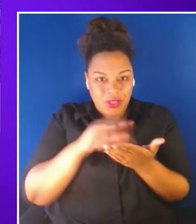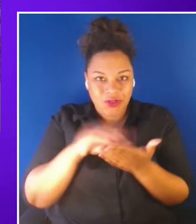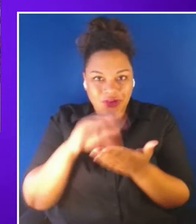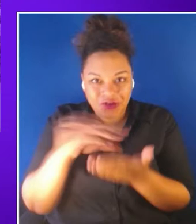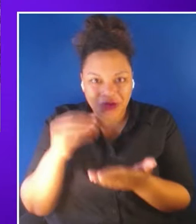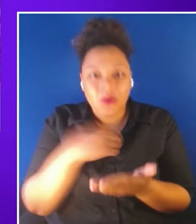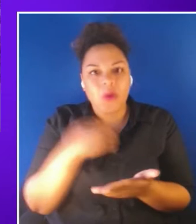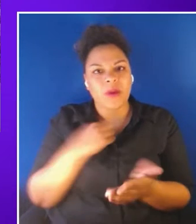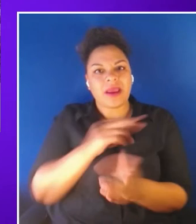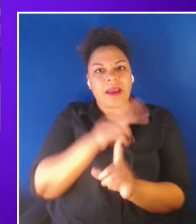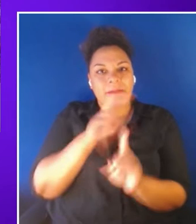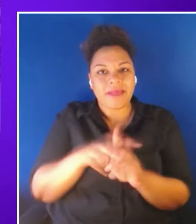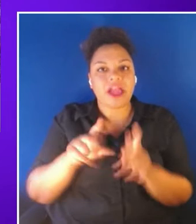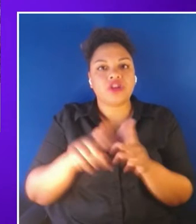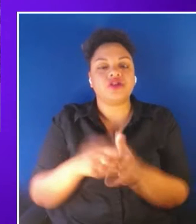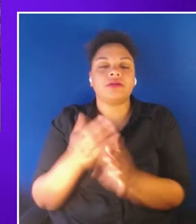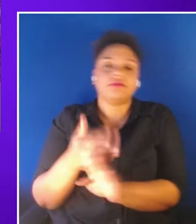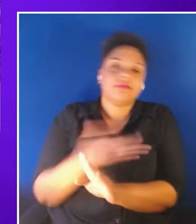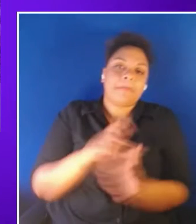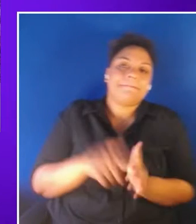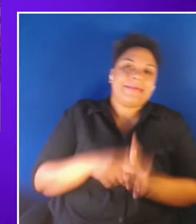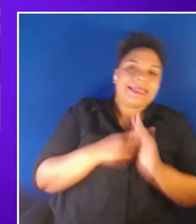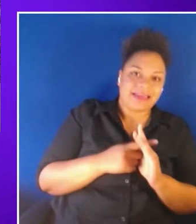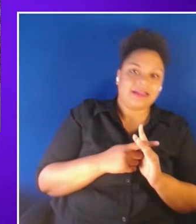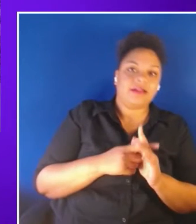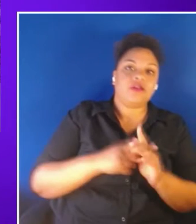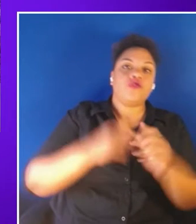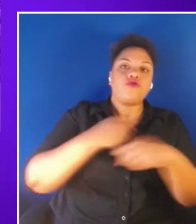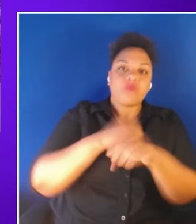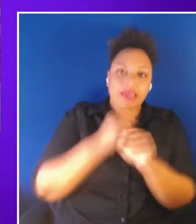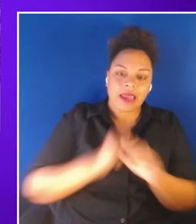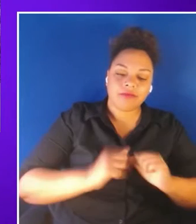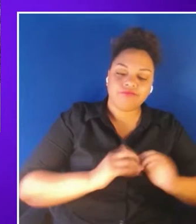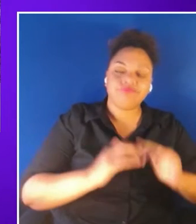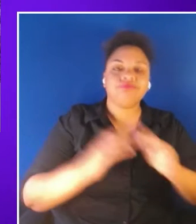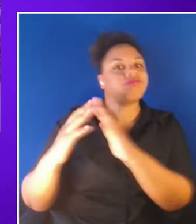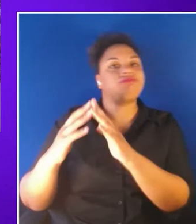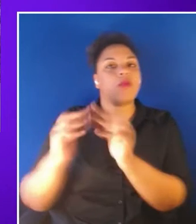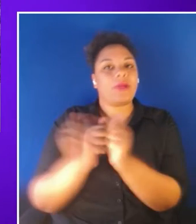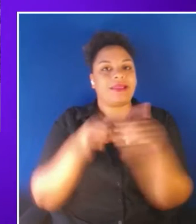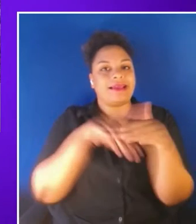creating new technology that's born accessible now what started with this simple idea in a small